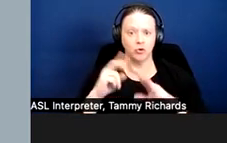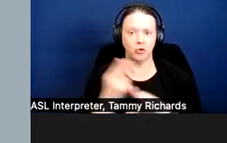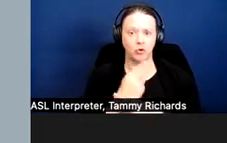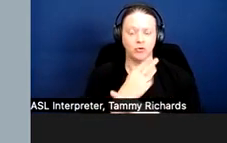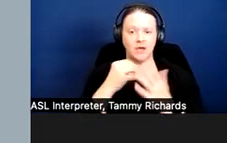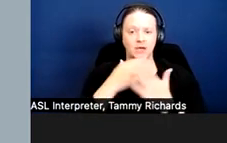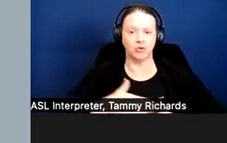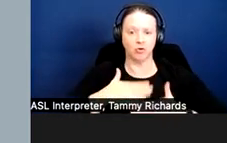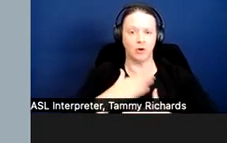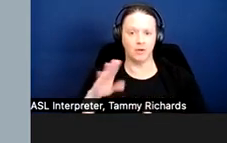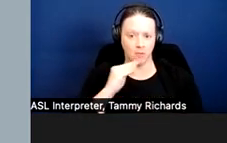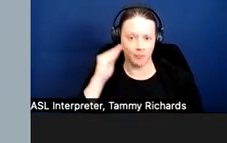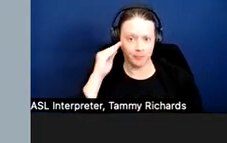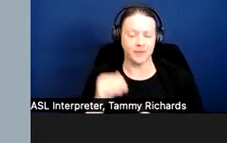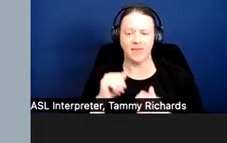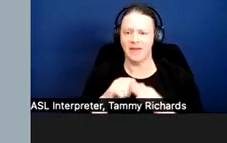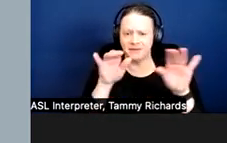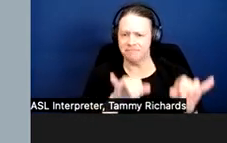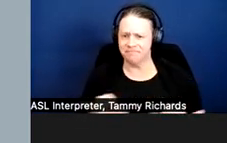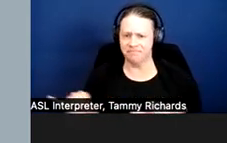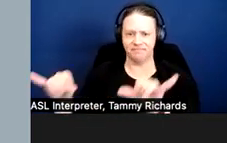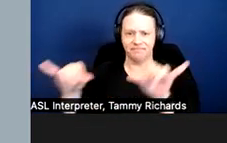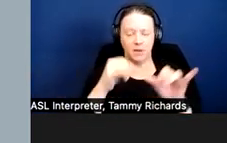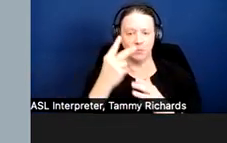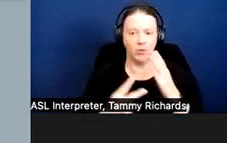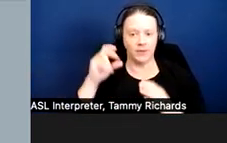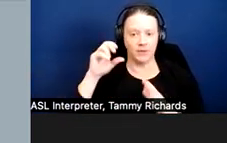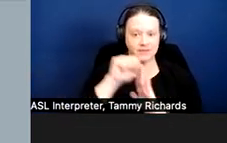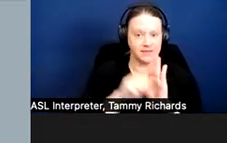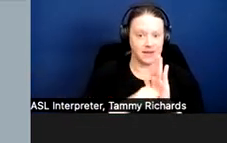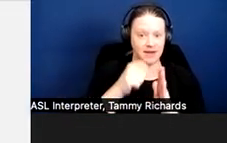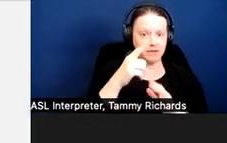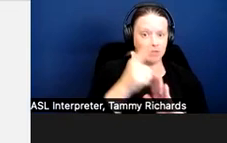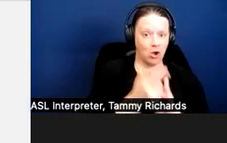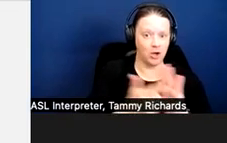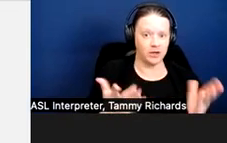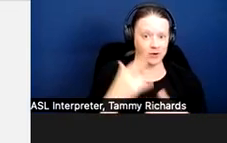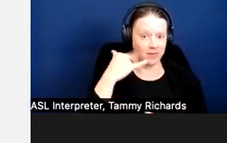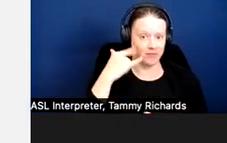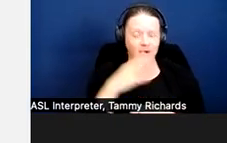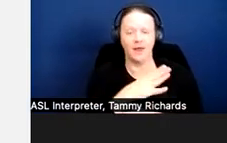And that definition is consistent across state and federal law. Next slide.